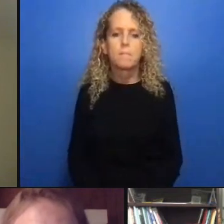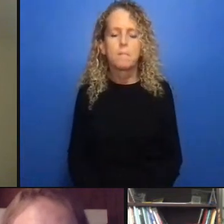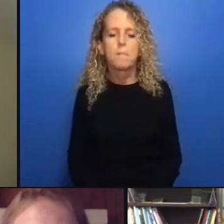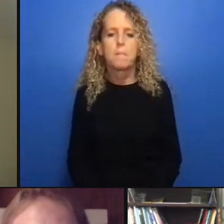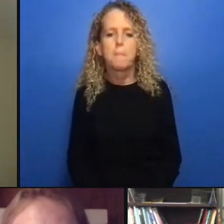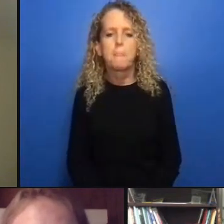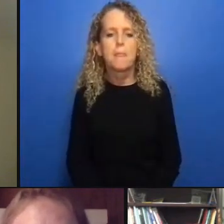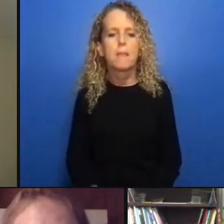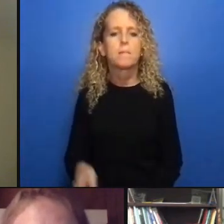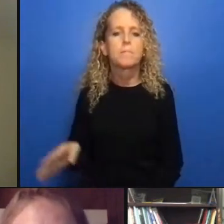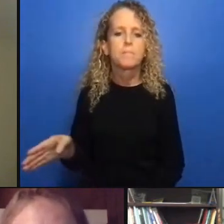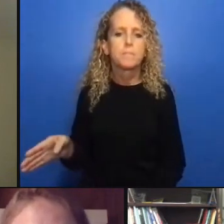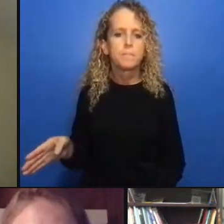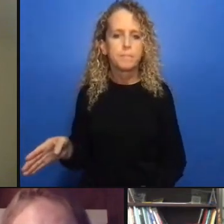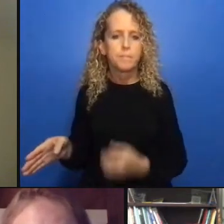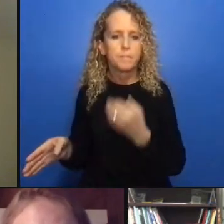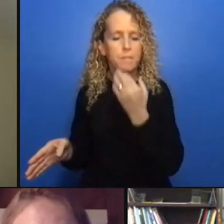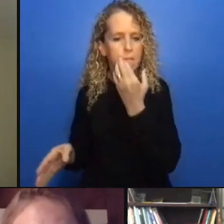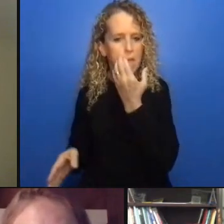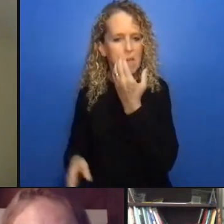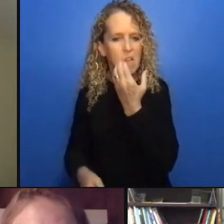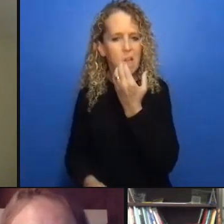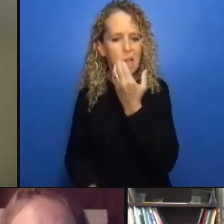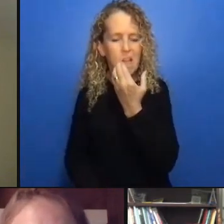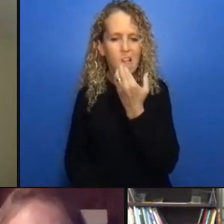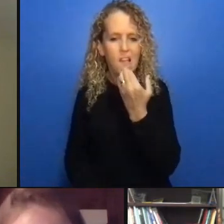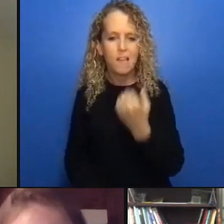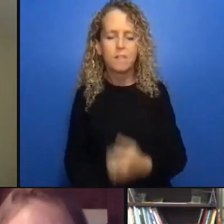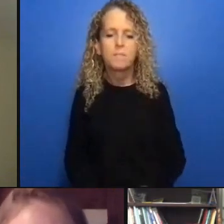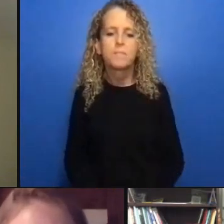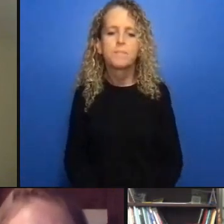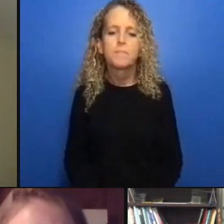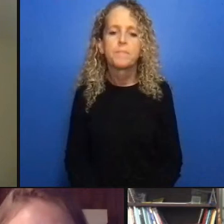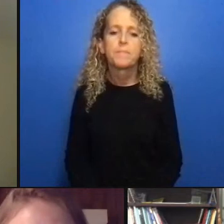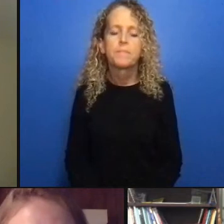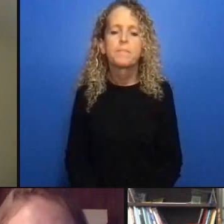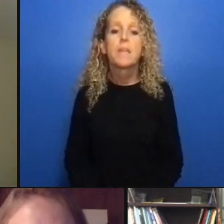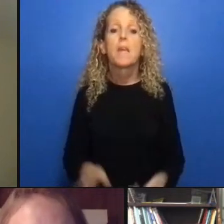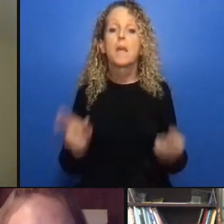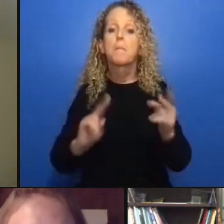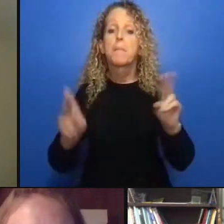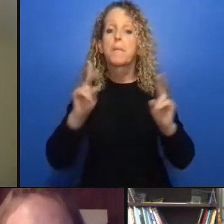are responded to with a pleasing and carceral response